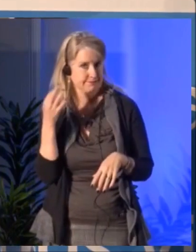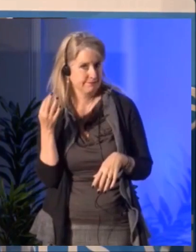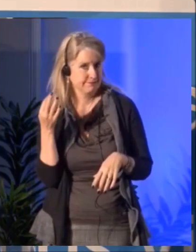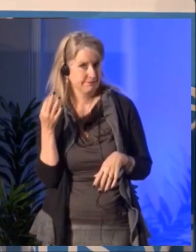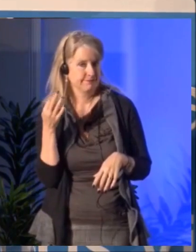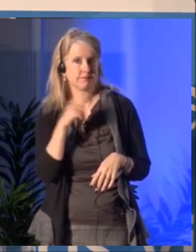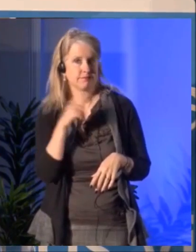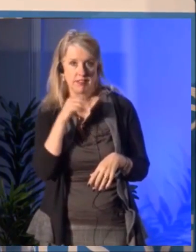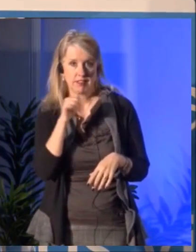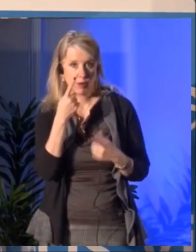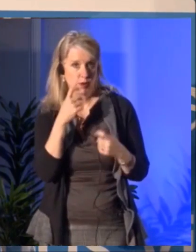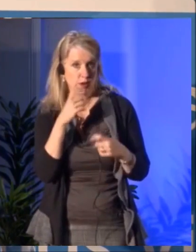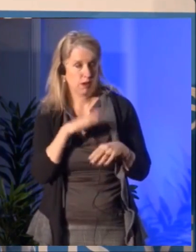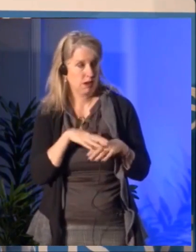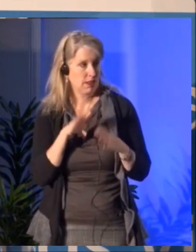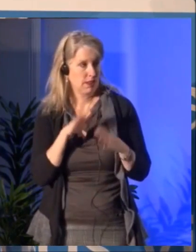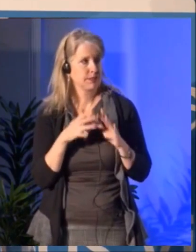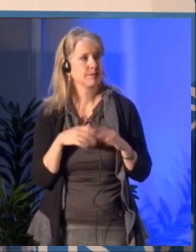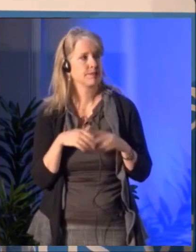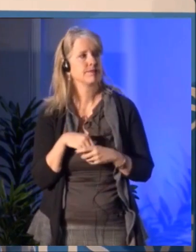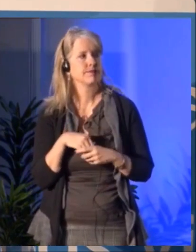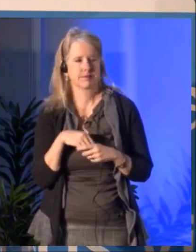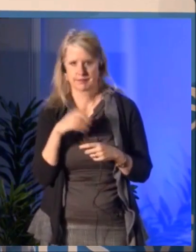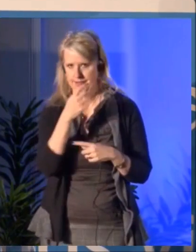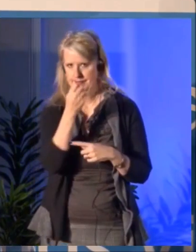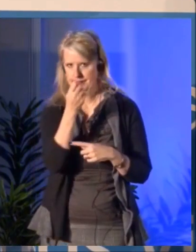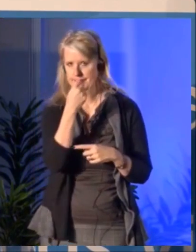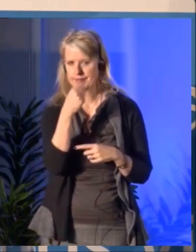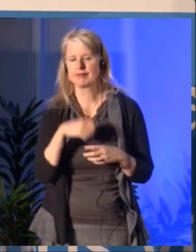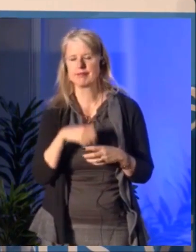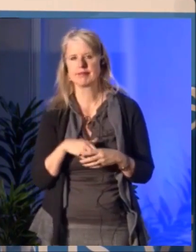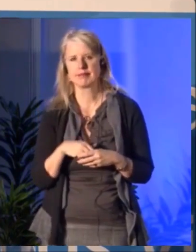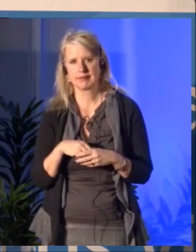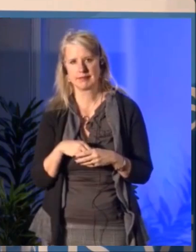in the new funding model most